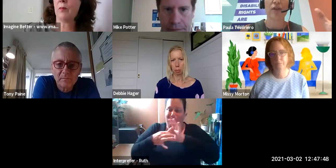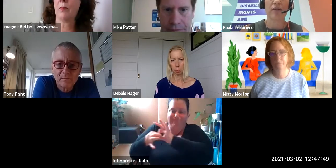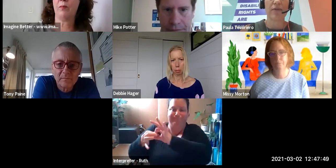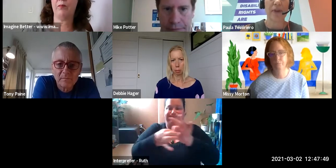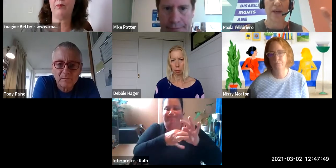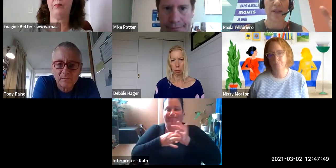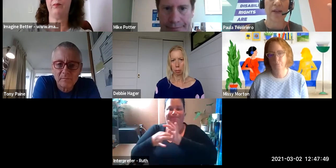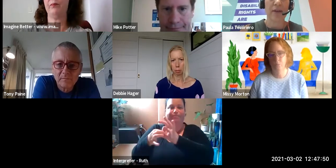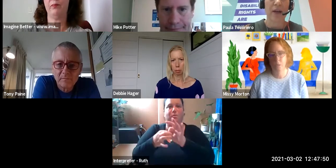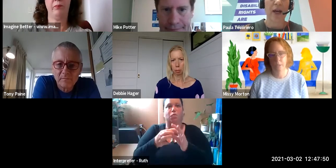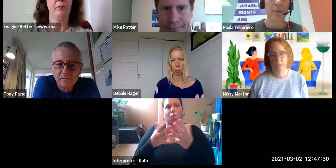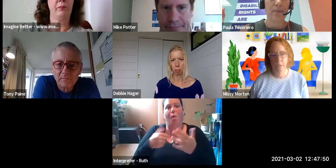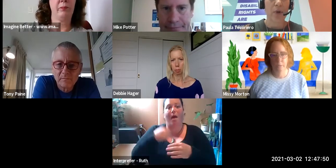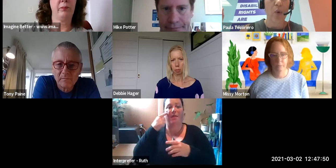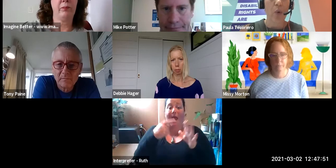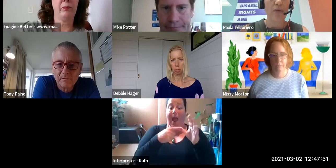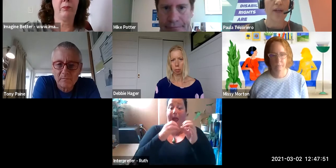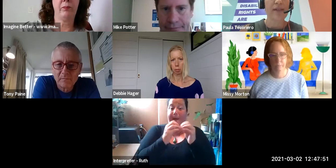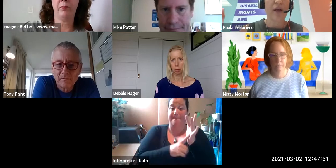affect all of us.